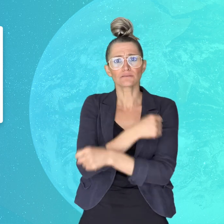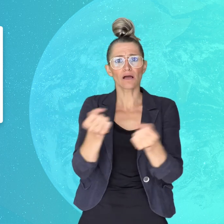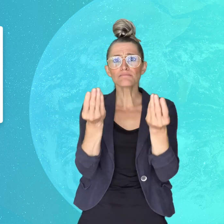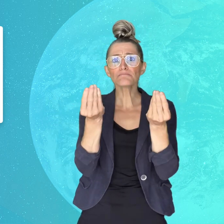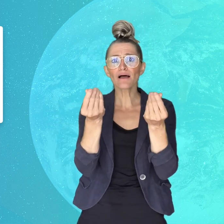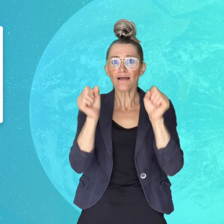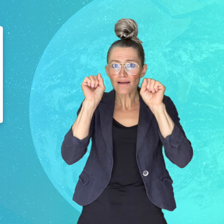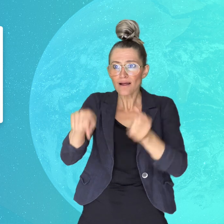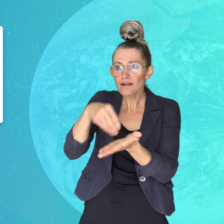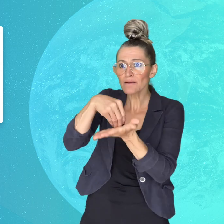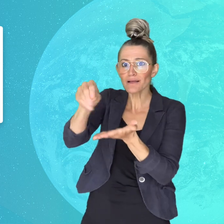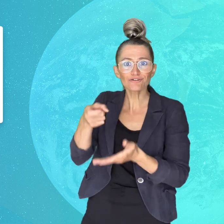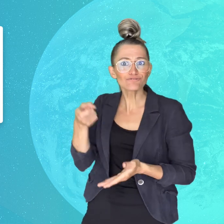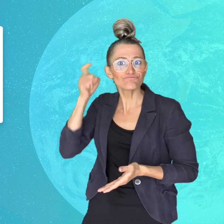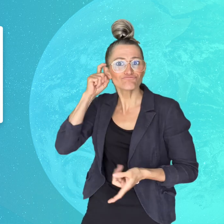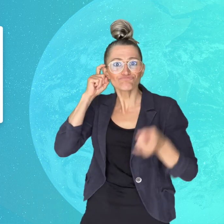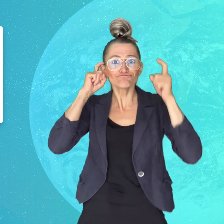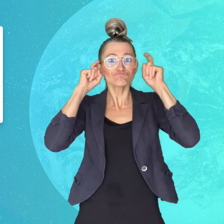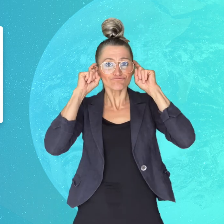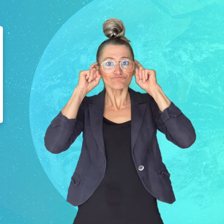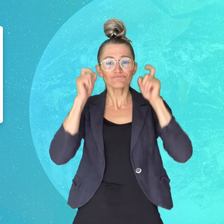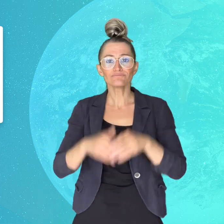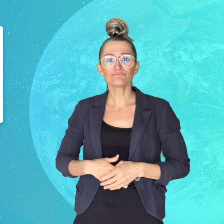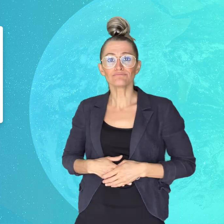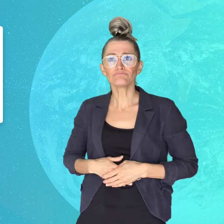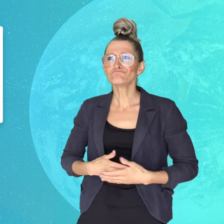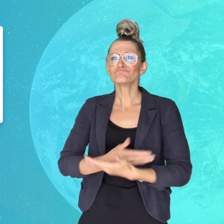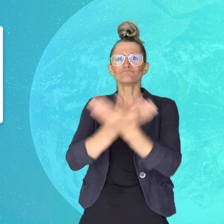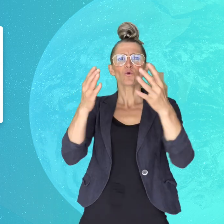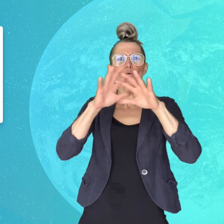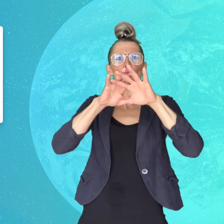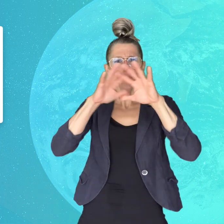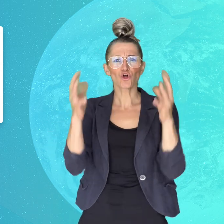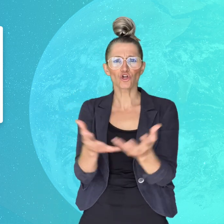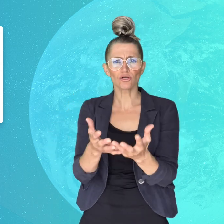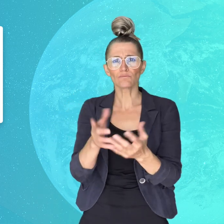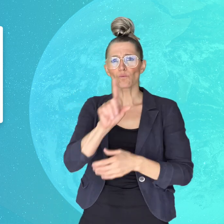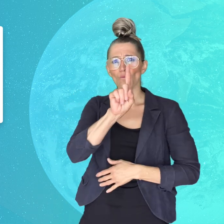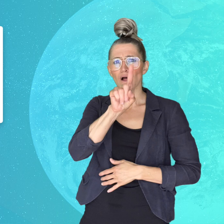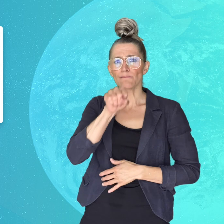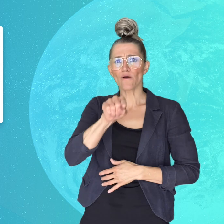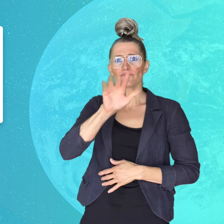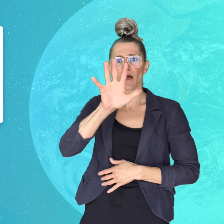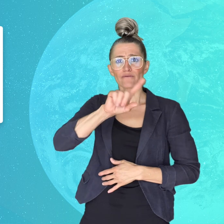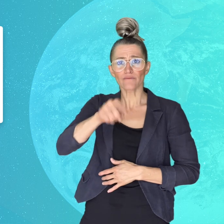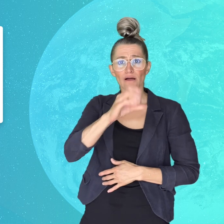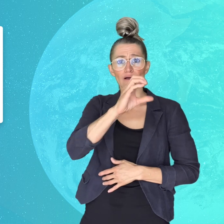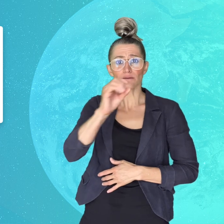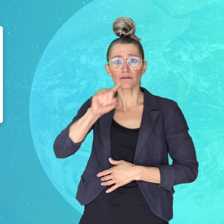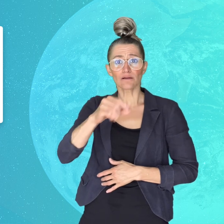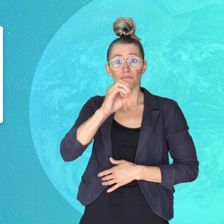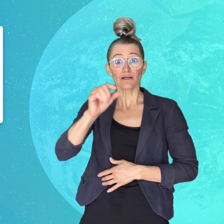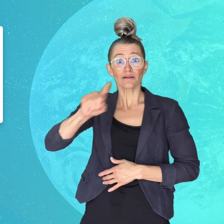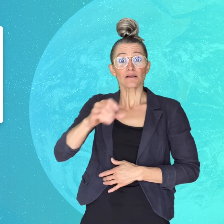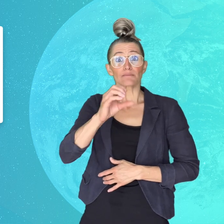are affected by hearing loss in at least one ear. Clearly,